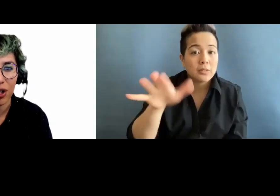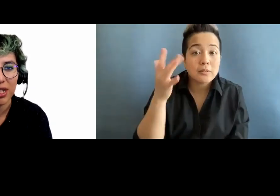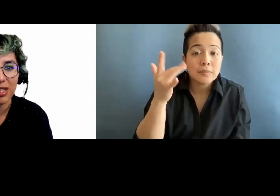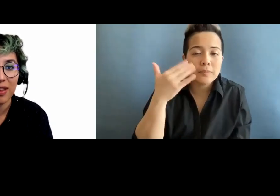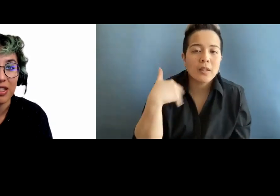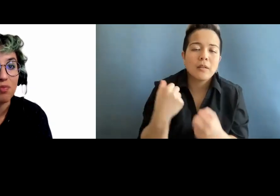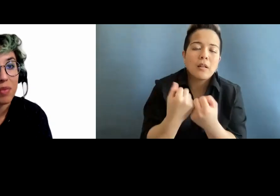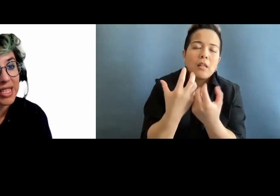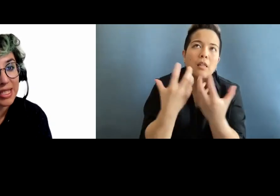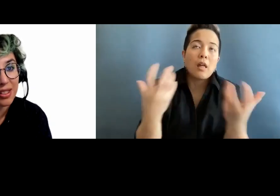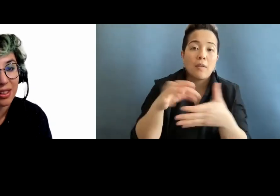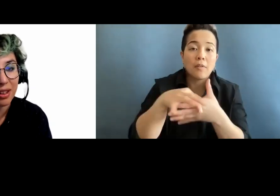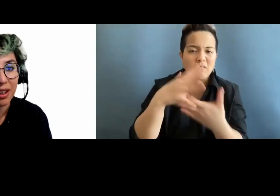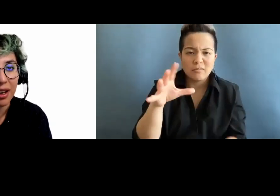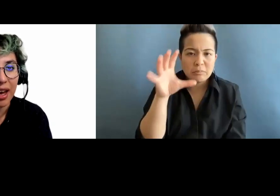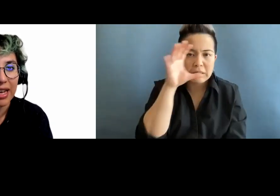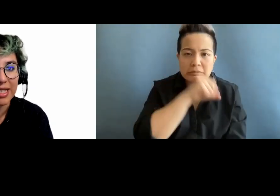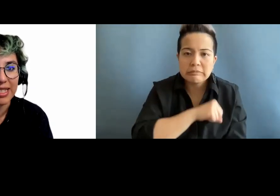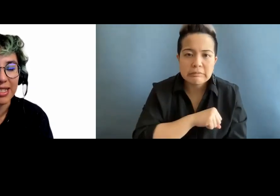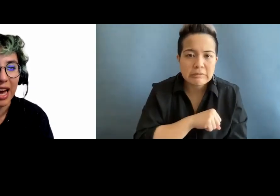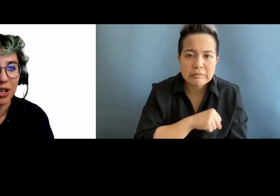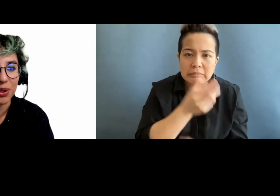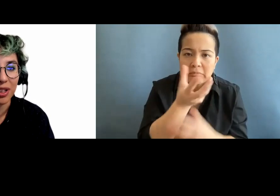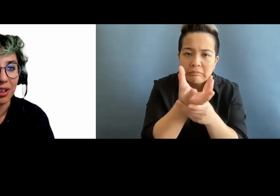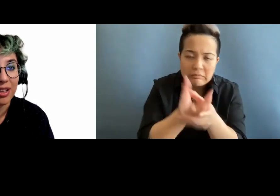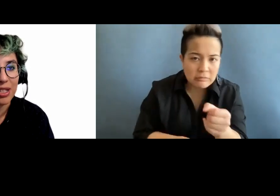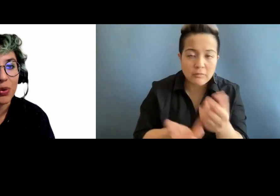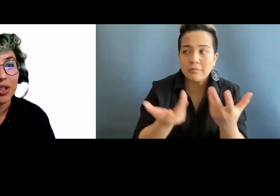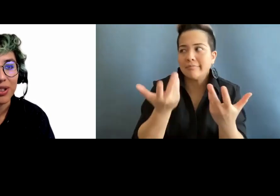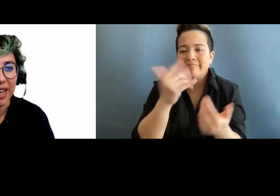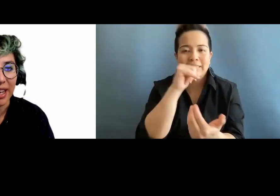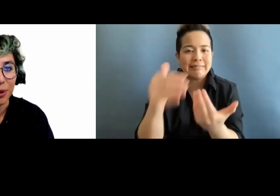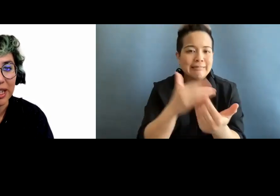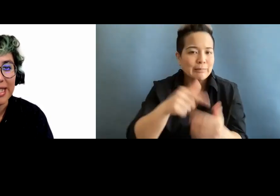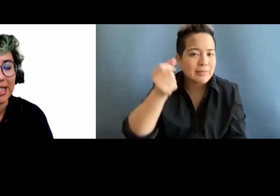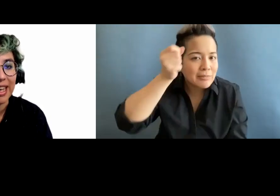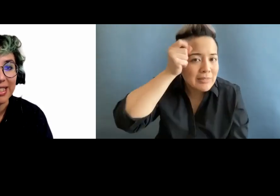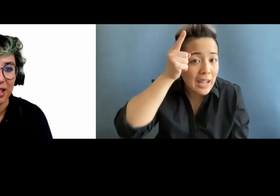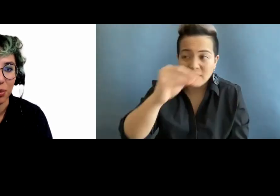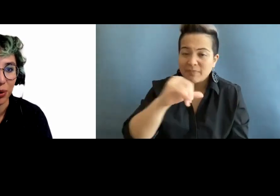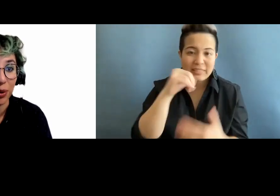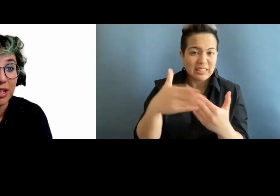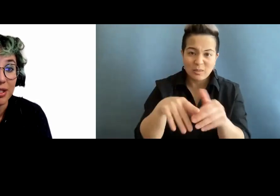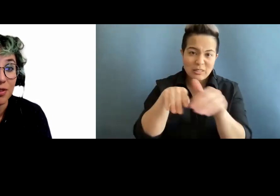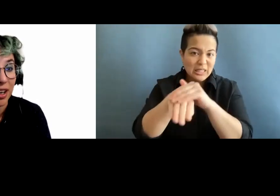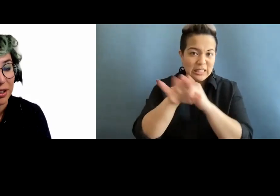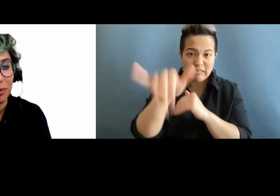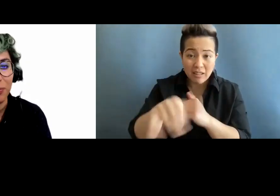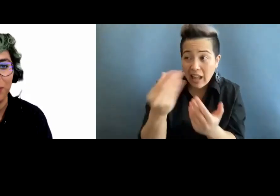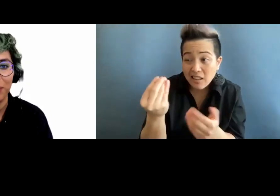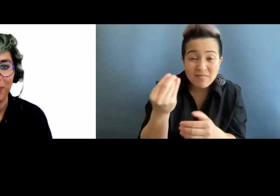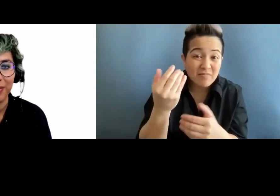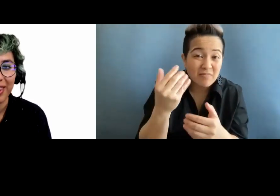content that is missed and isn't actually easy to understand or easily accessible or easy to find.